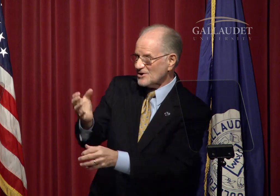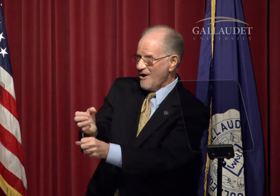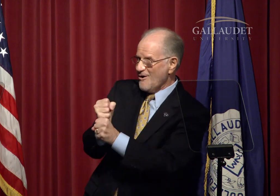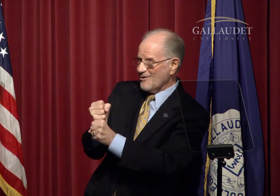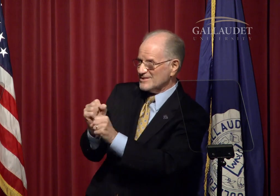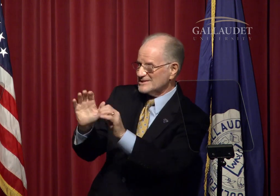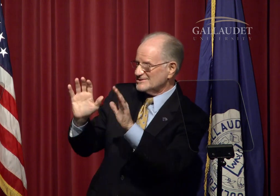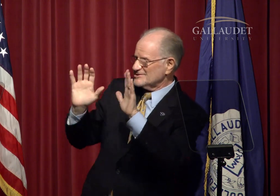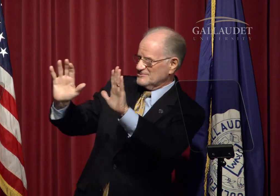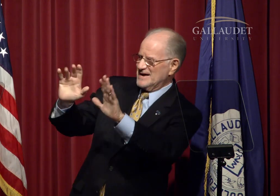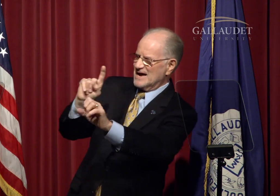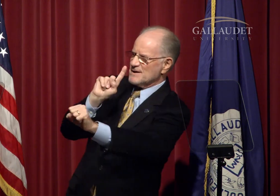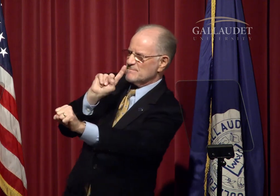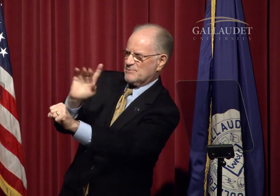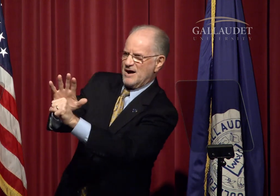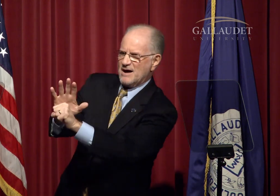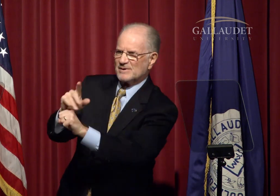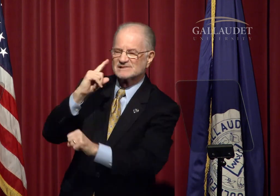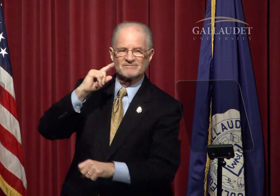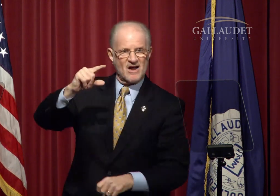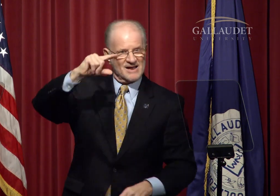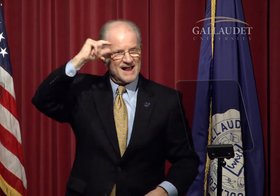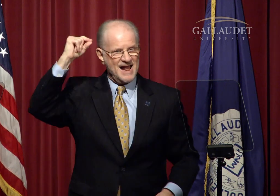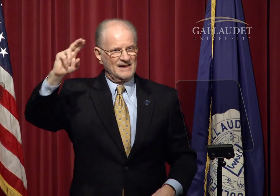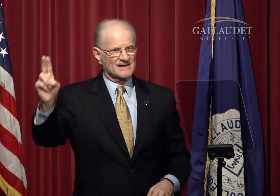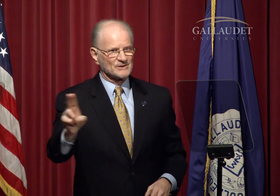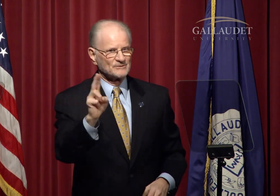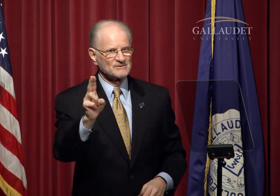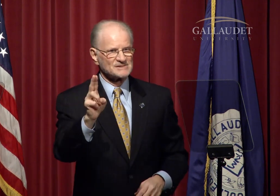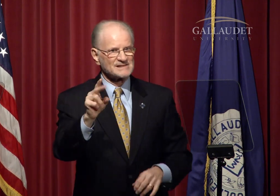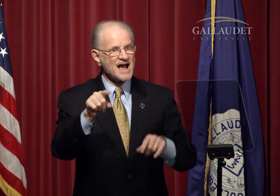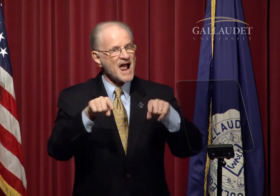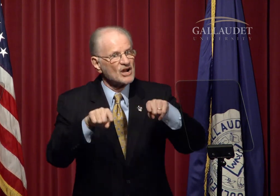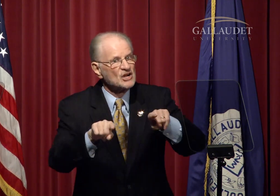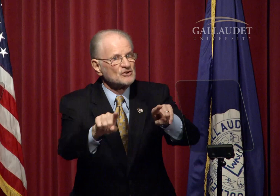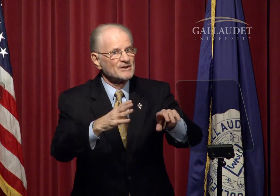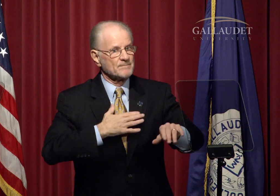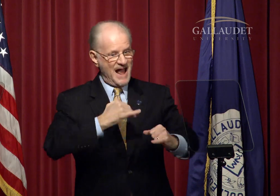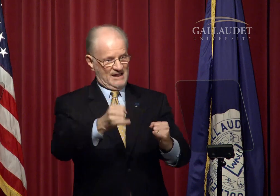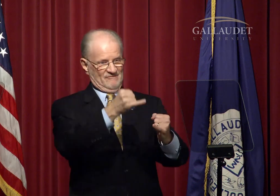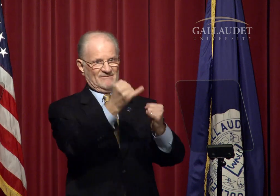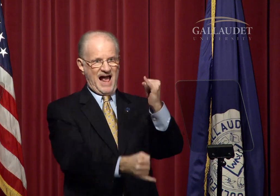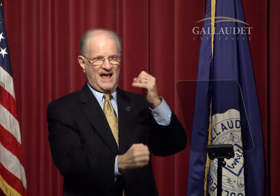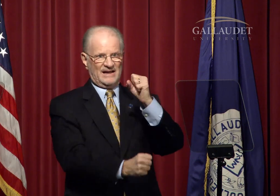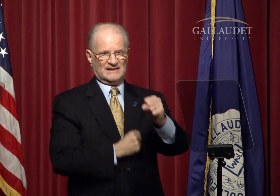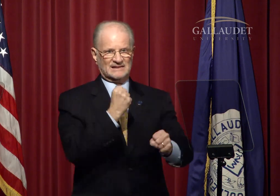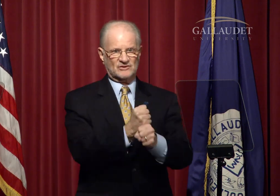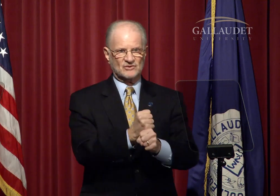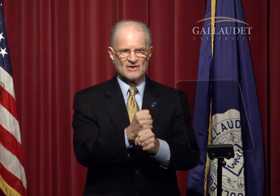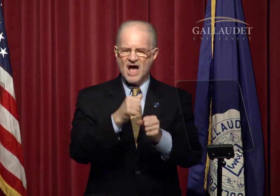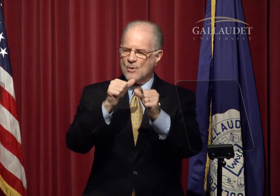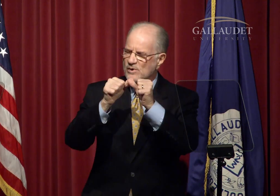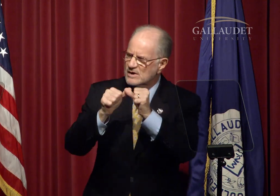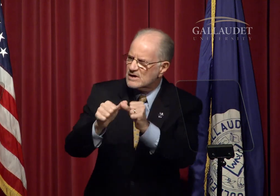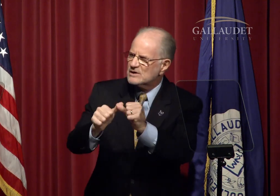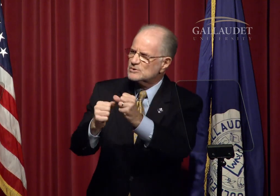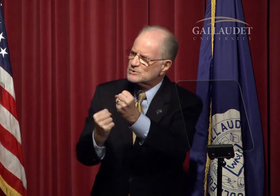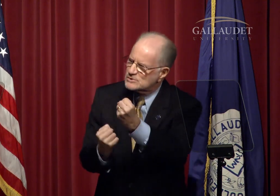The future holds great promise for Gallaudet University and during my final year